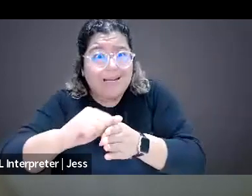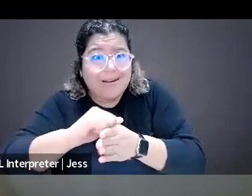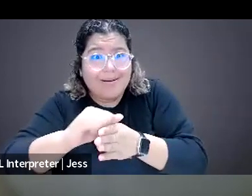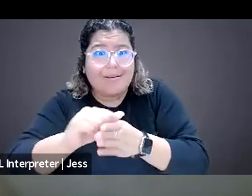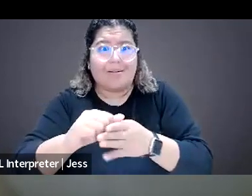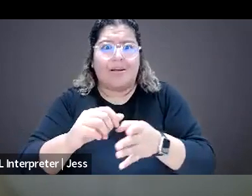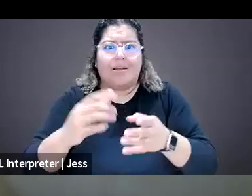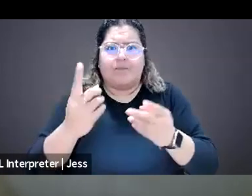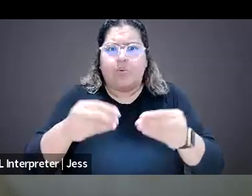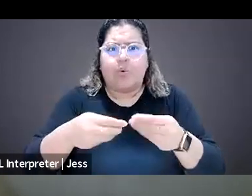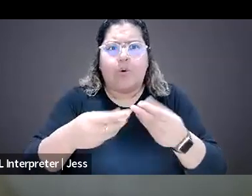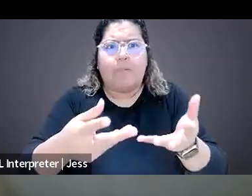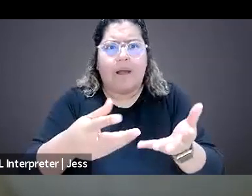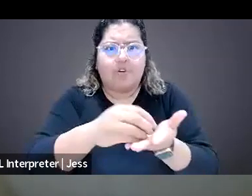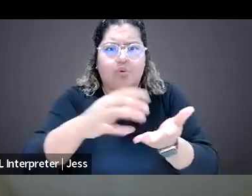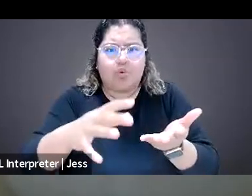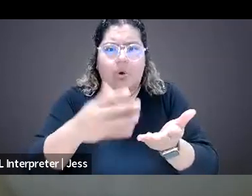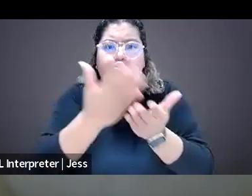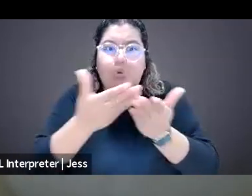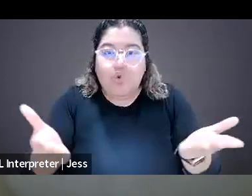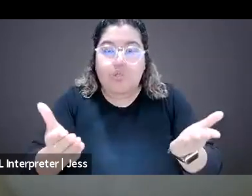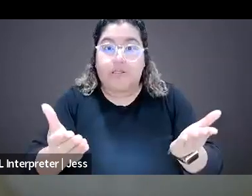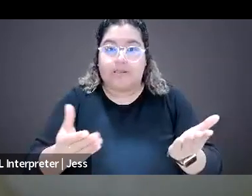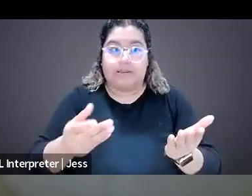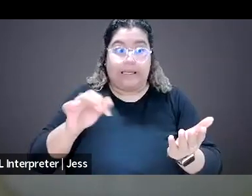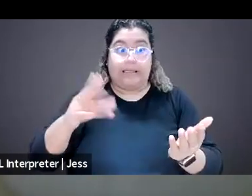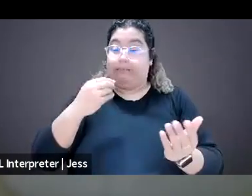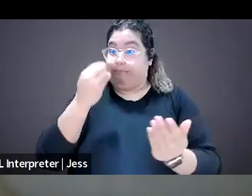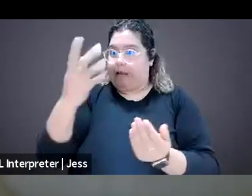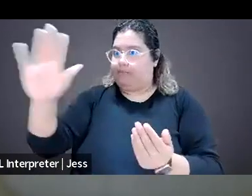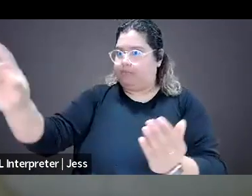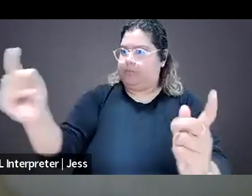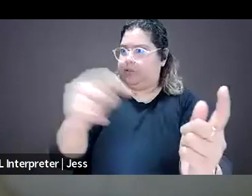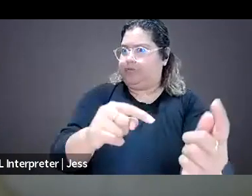you know, tell people to go to that place would be something that happens in every class.